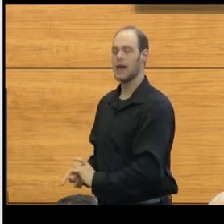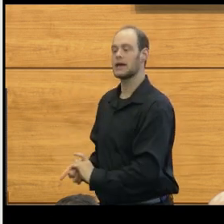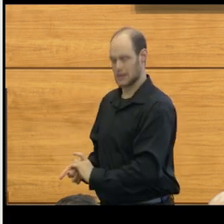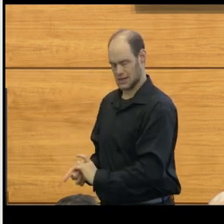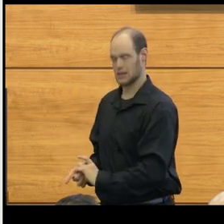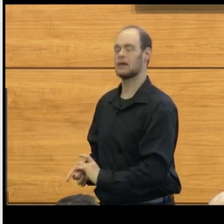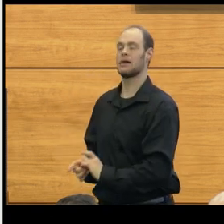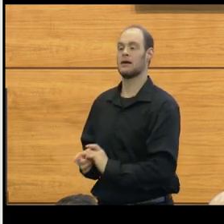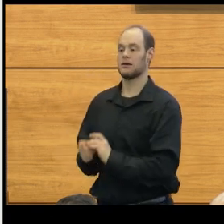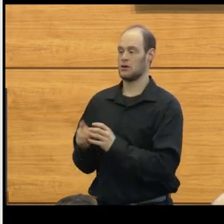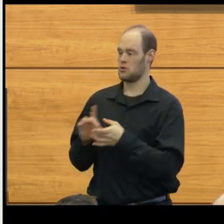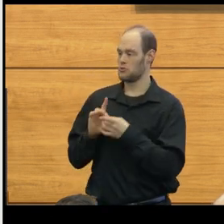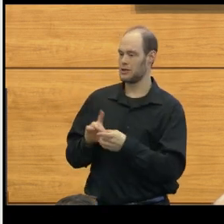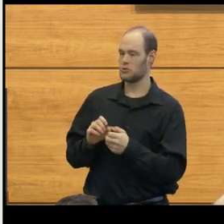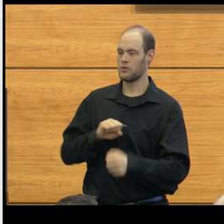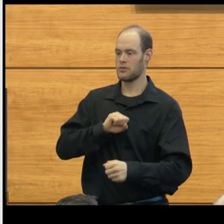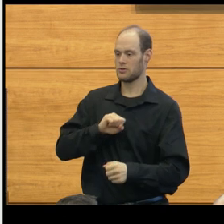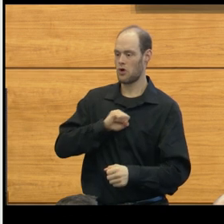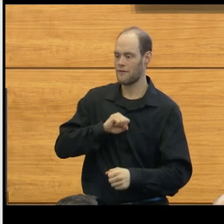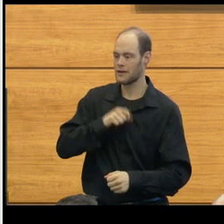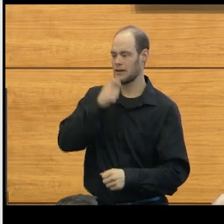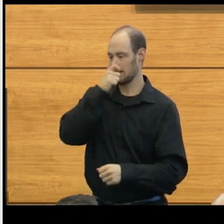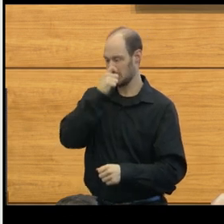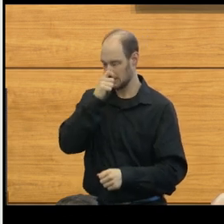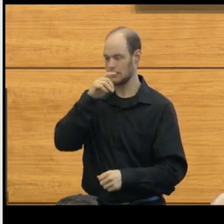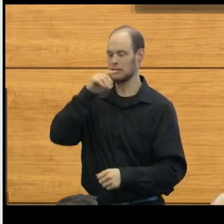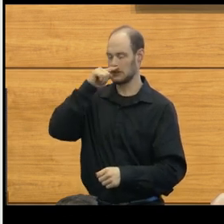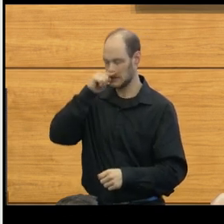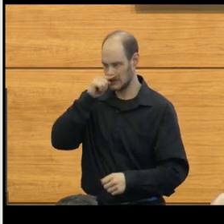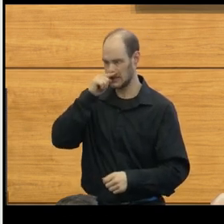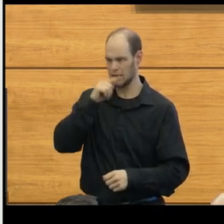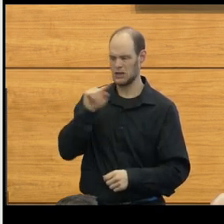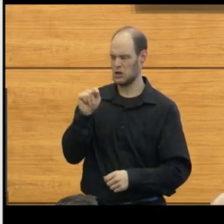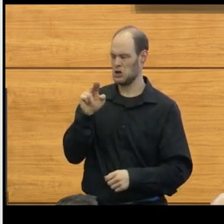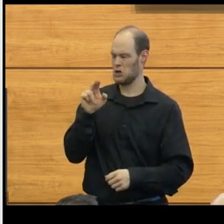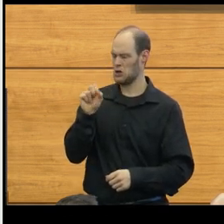those that are associated with coughing, sneezing, so-called tussive headaches.